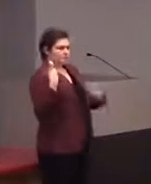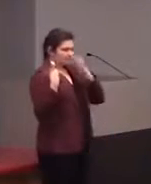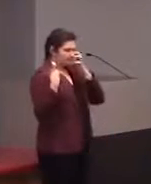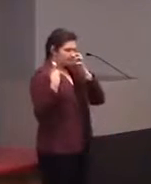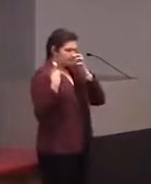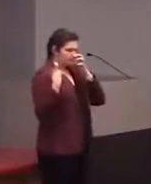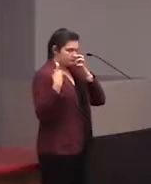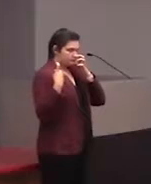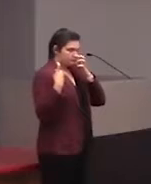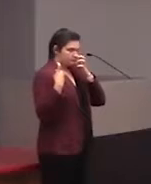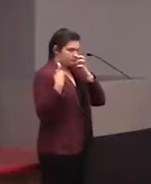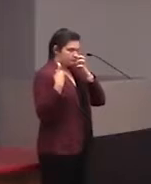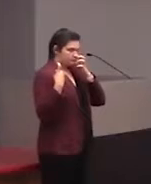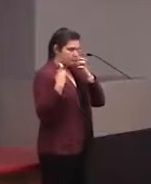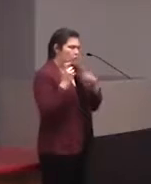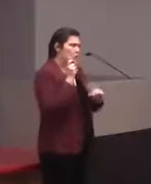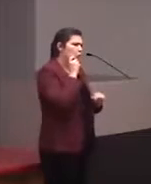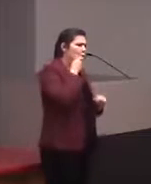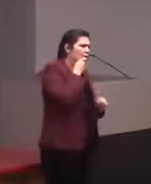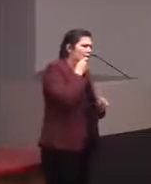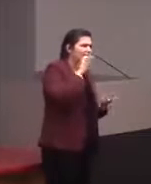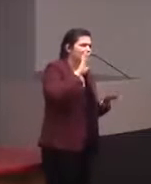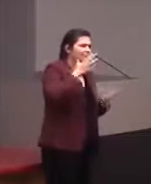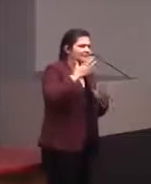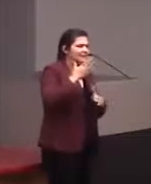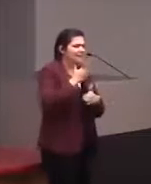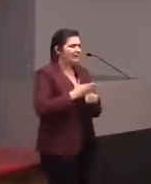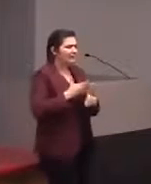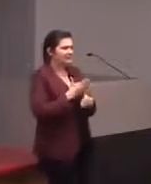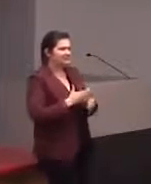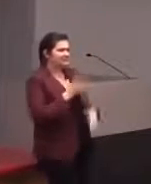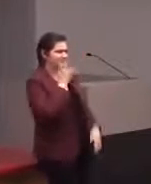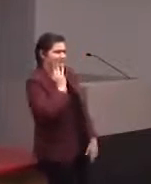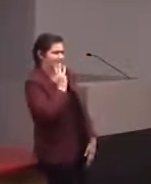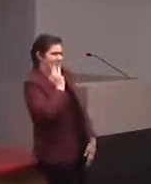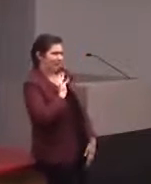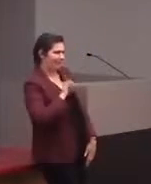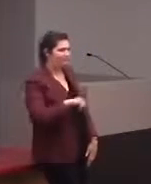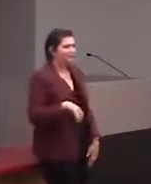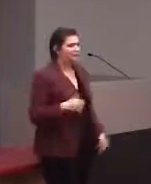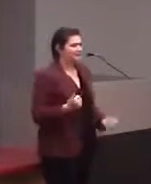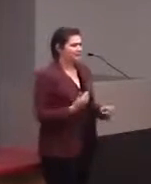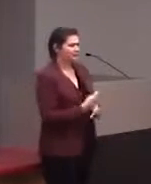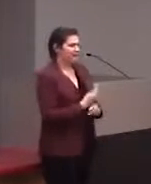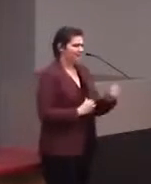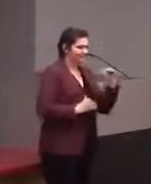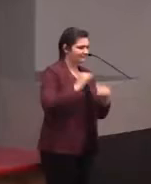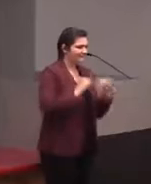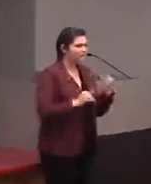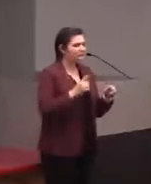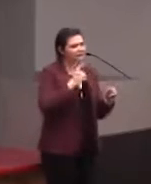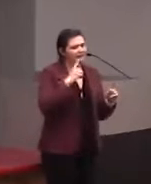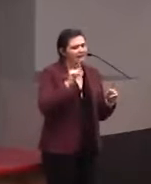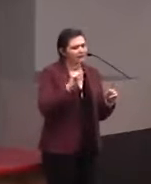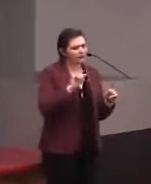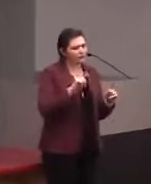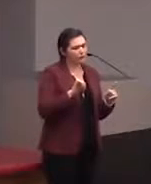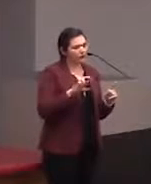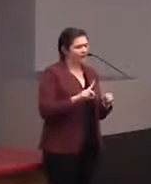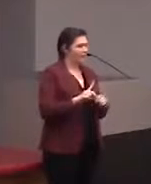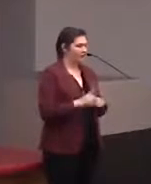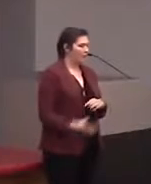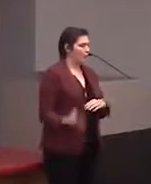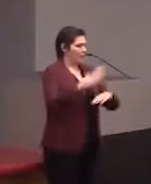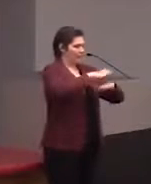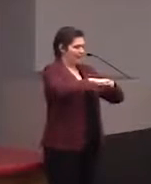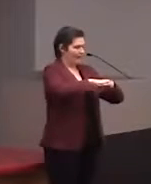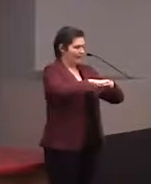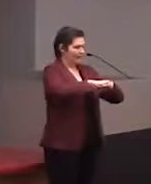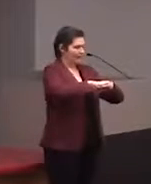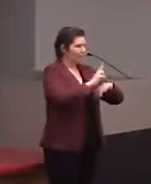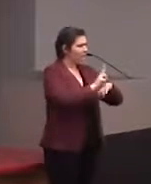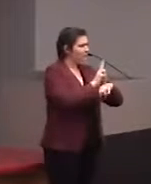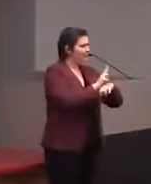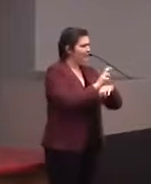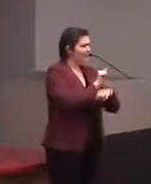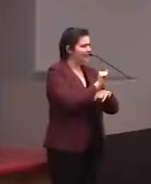[Audience Member] I have a question.